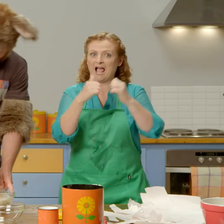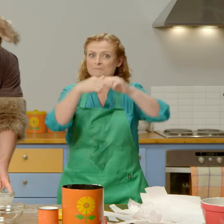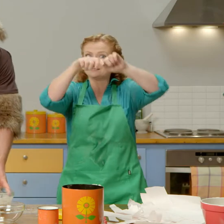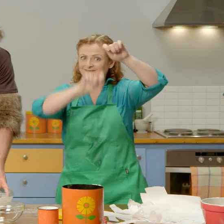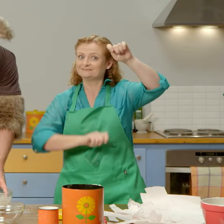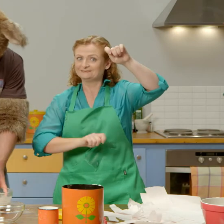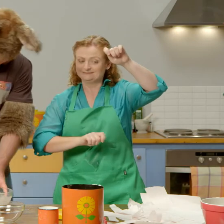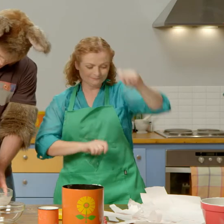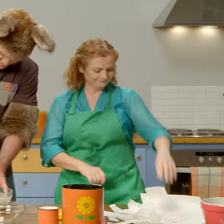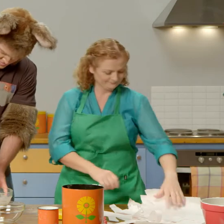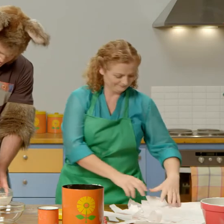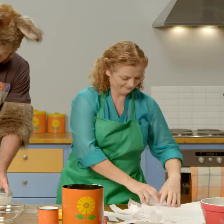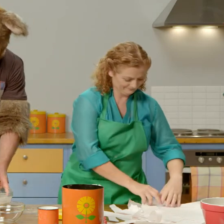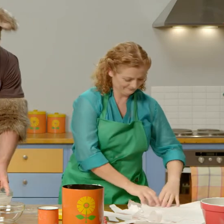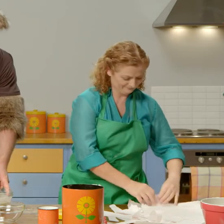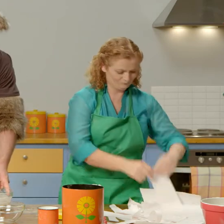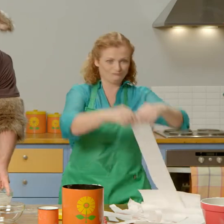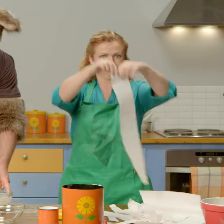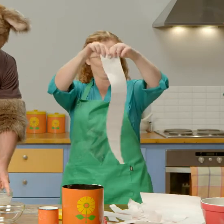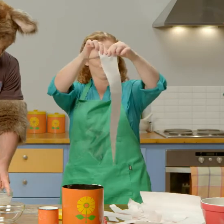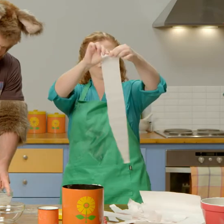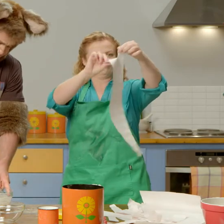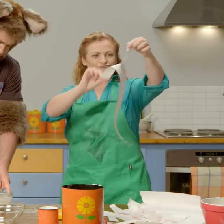While you’re doing that, I'm going to tear up some strips of paper...